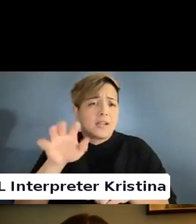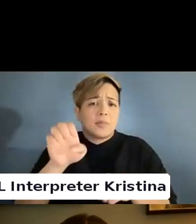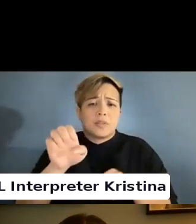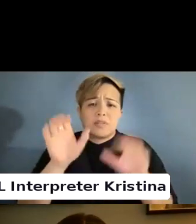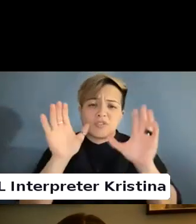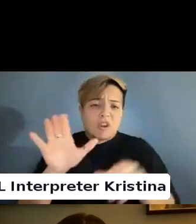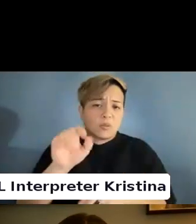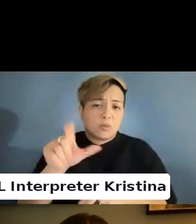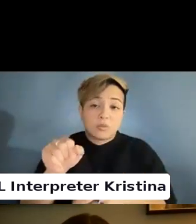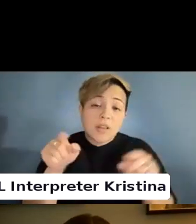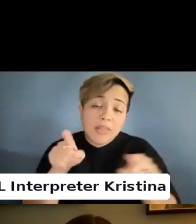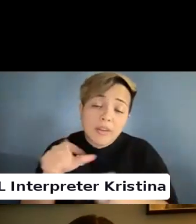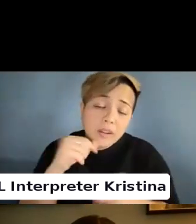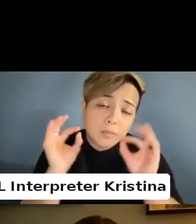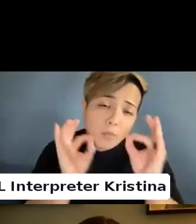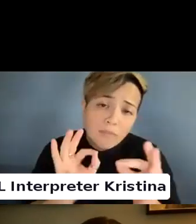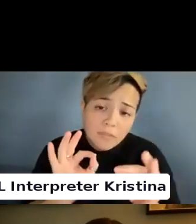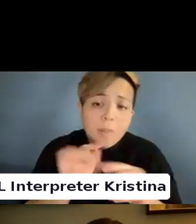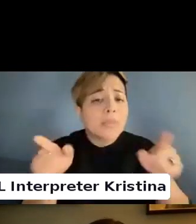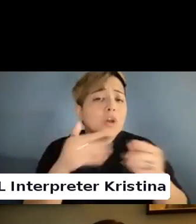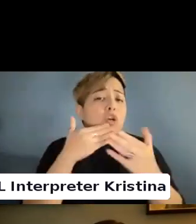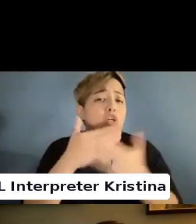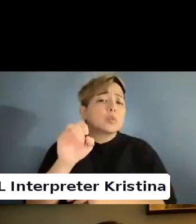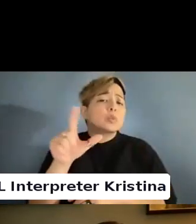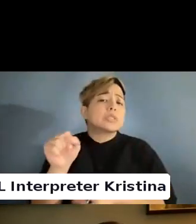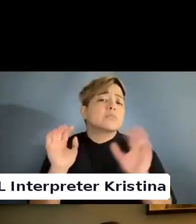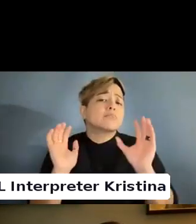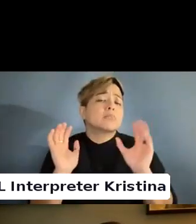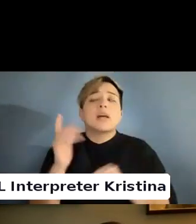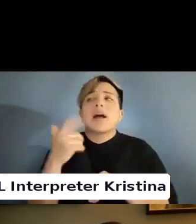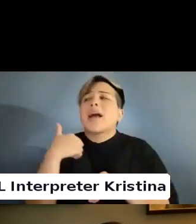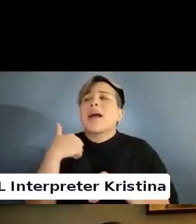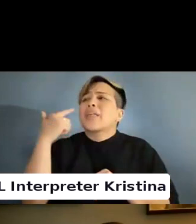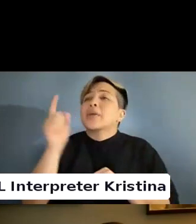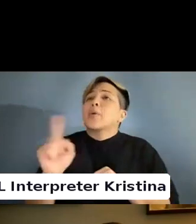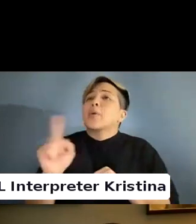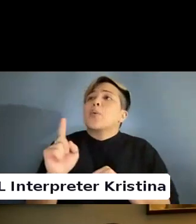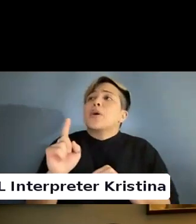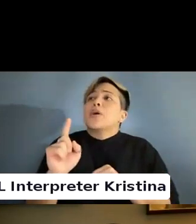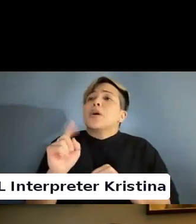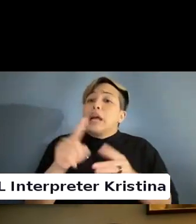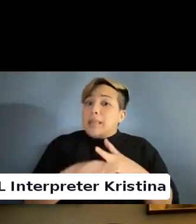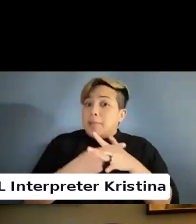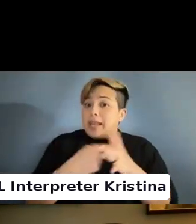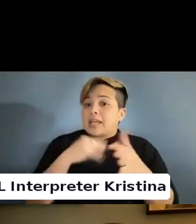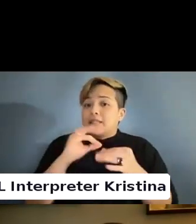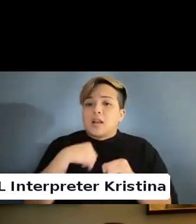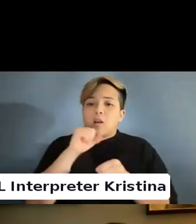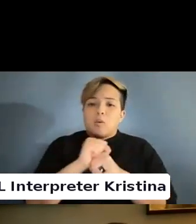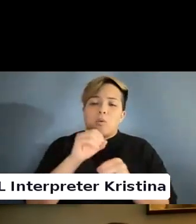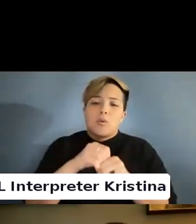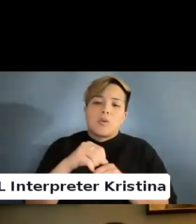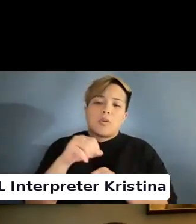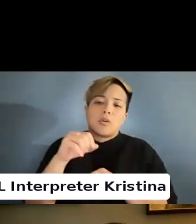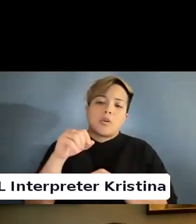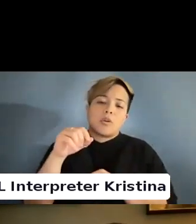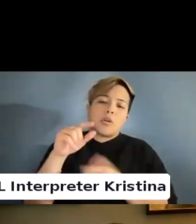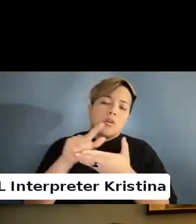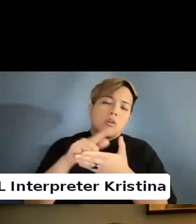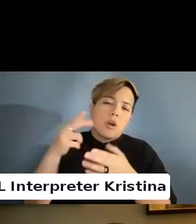They are not perfect but I think in the beginning I said I work in higher education.